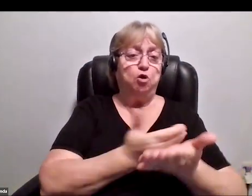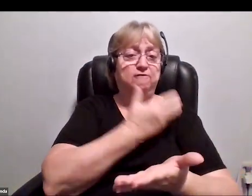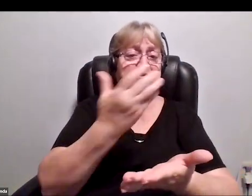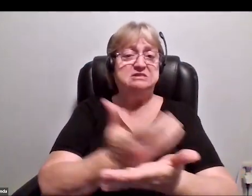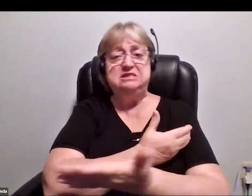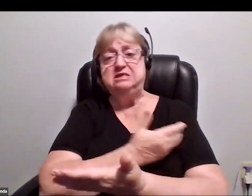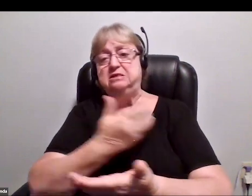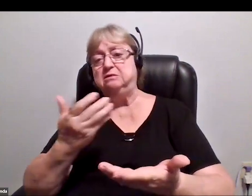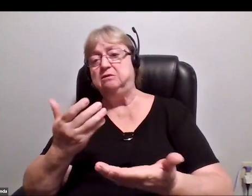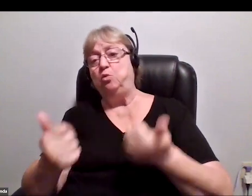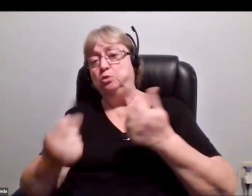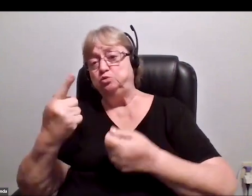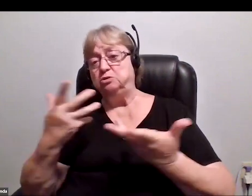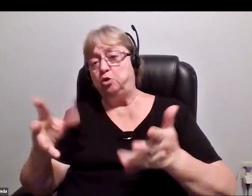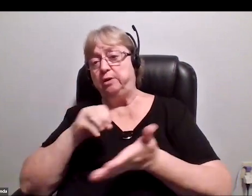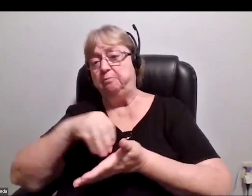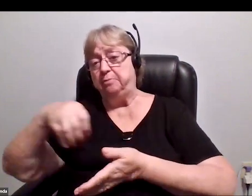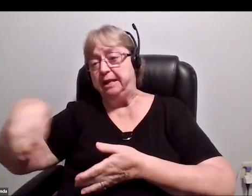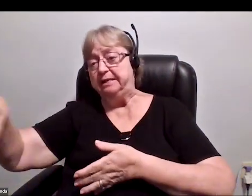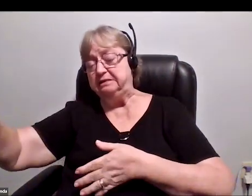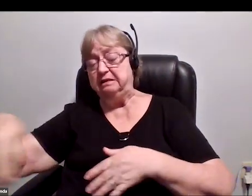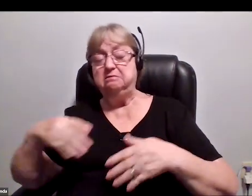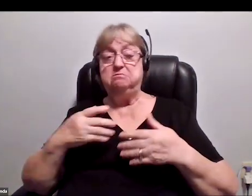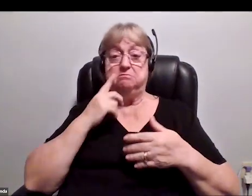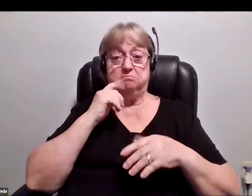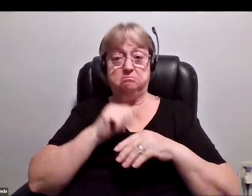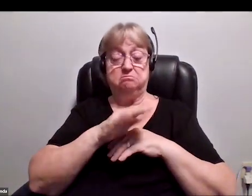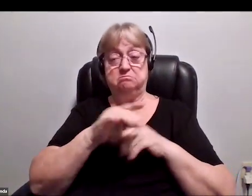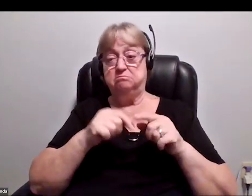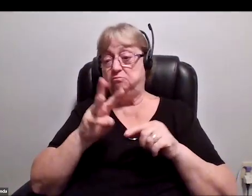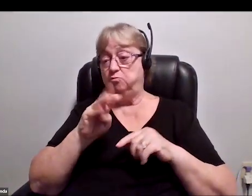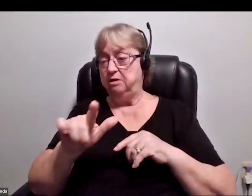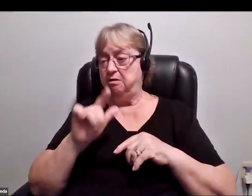I remember sending this to Will at about 6, actually at about 3 or 4 in the morning.